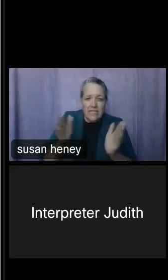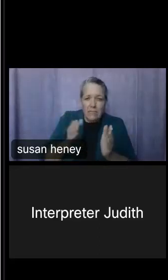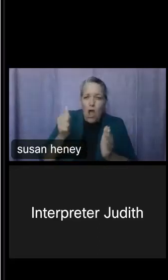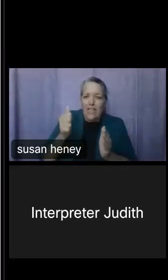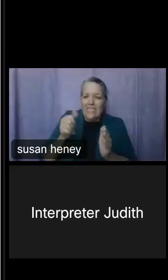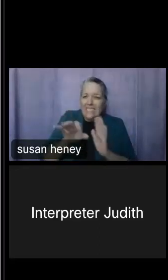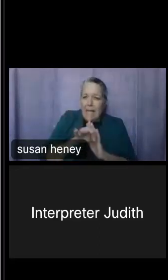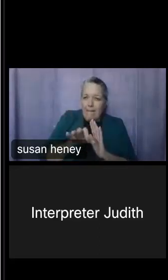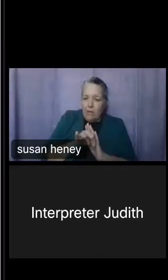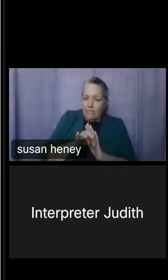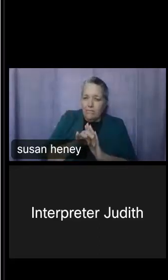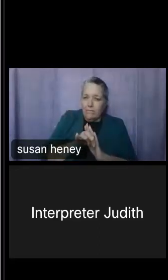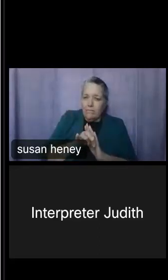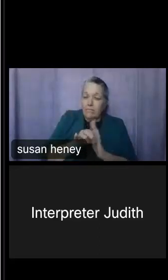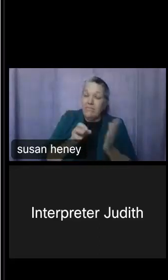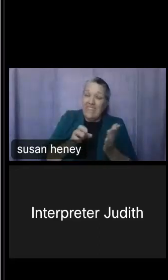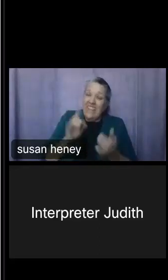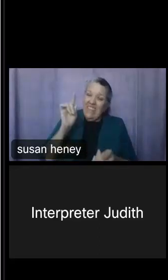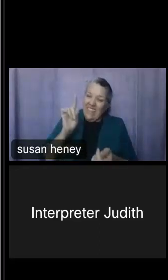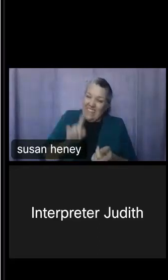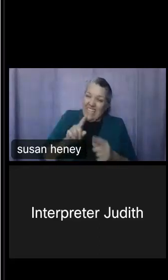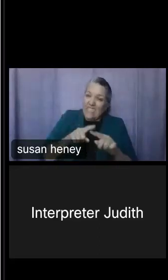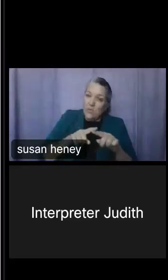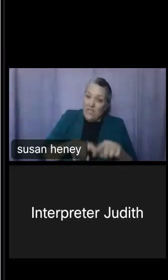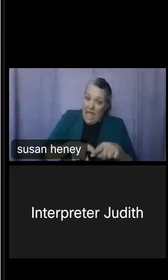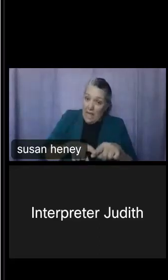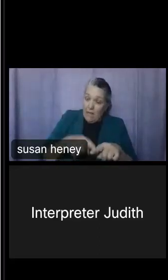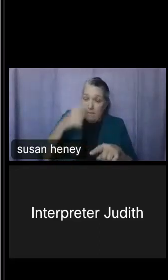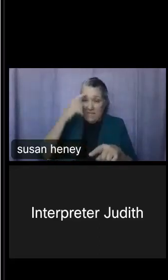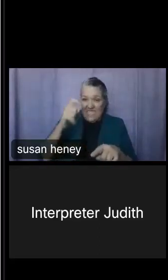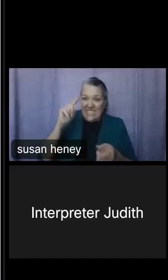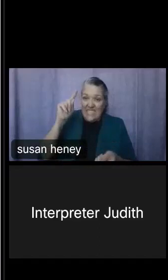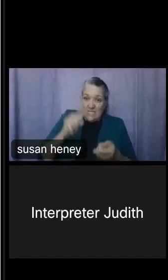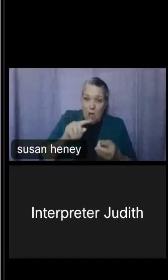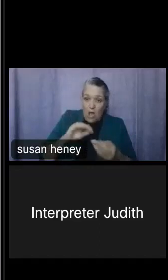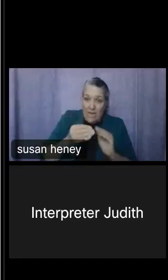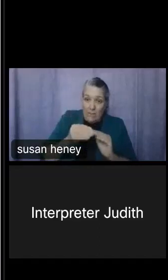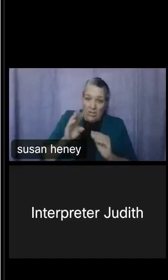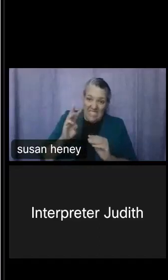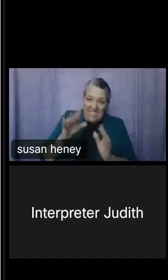smaller, but they're the most current, because that shows that one-year estimate, and so